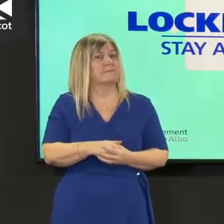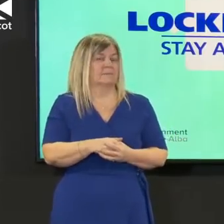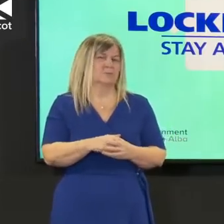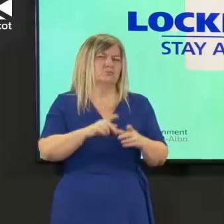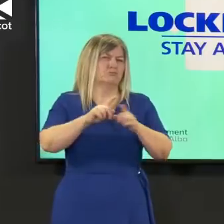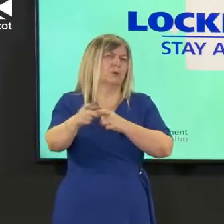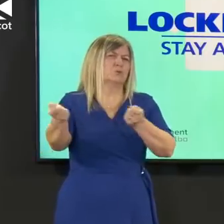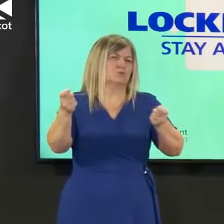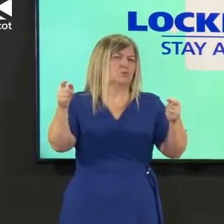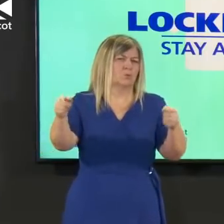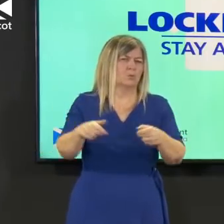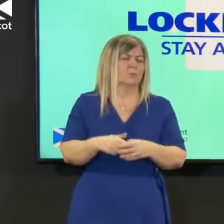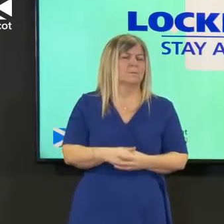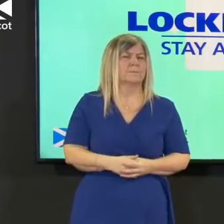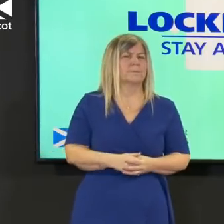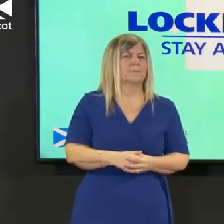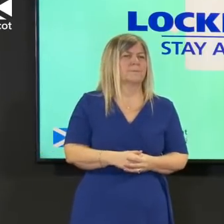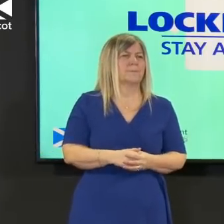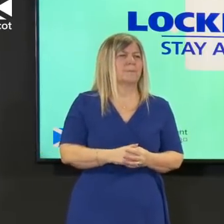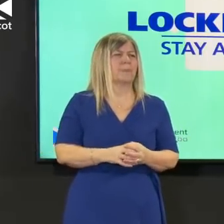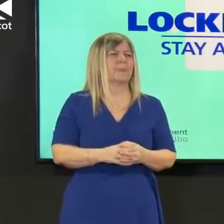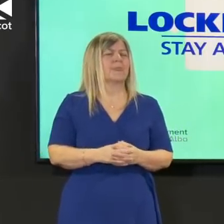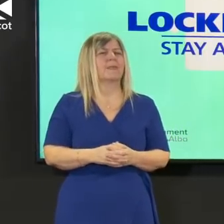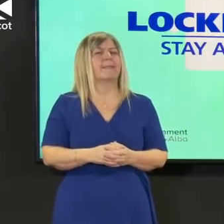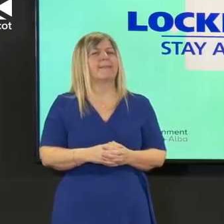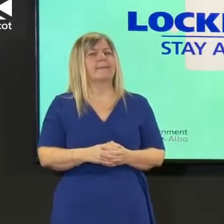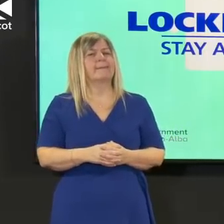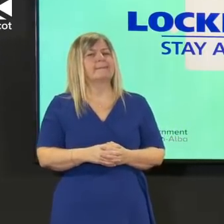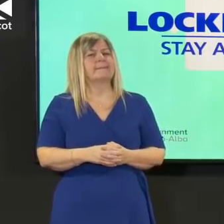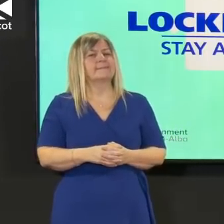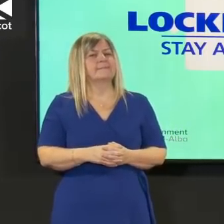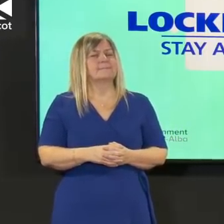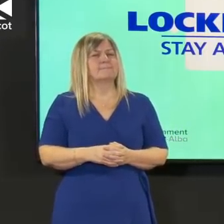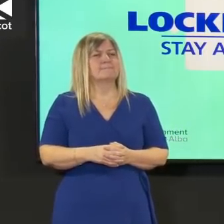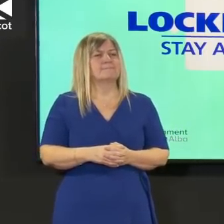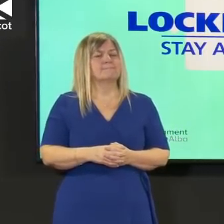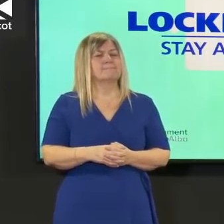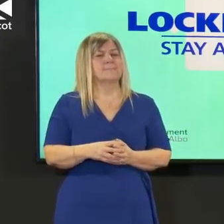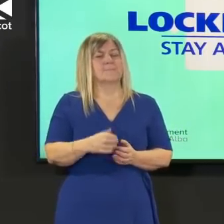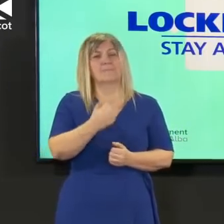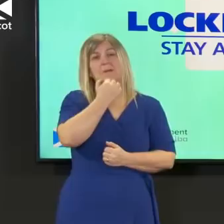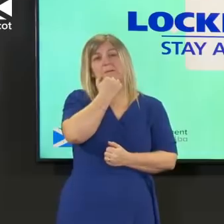now just on your point about the numbers uh the numbers are not yet confirmed